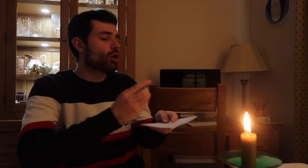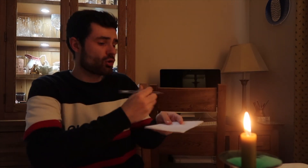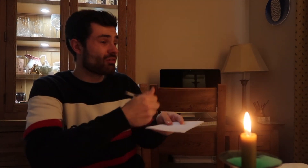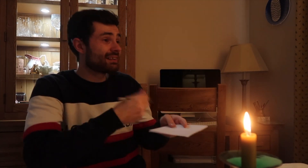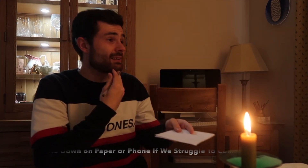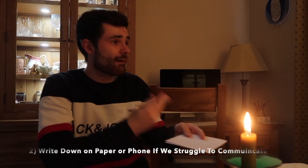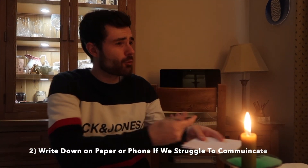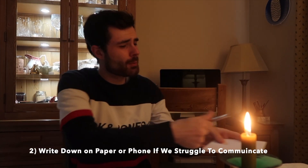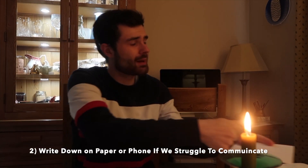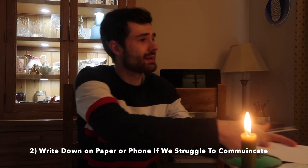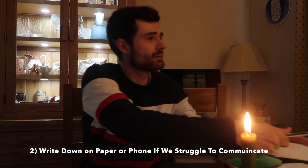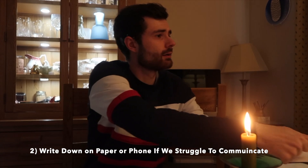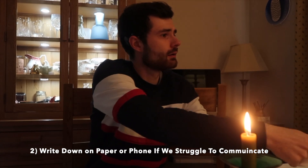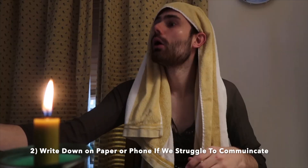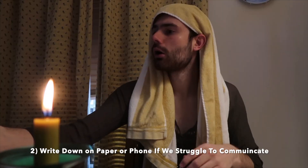Could you write it down please?